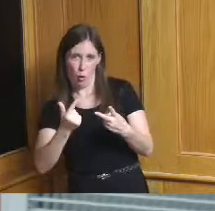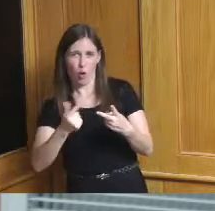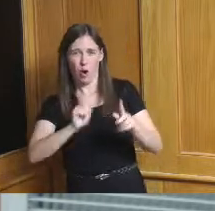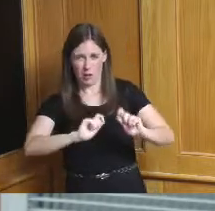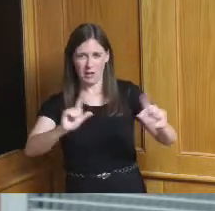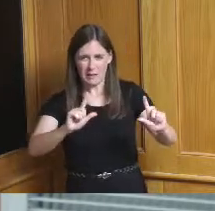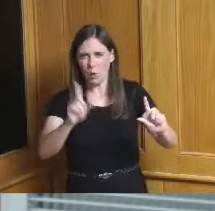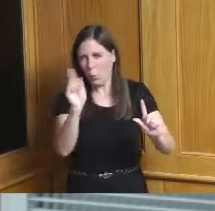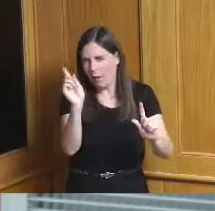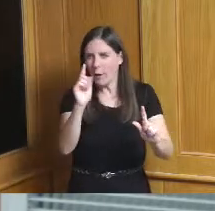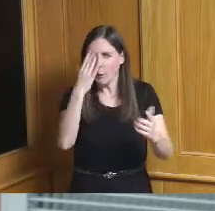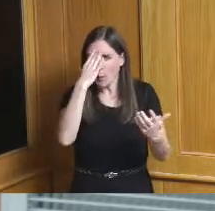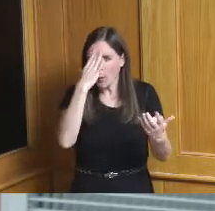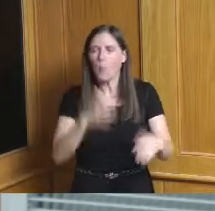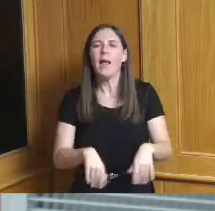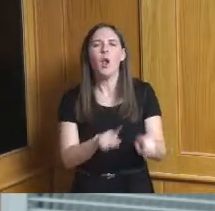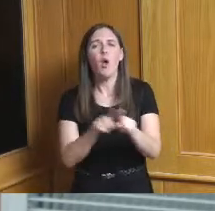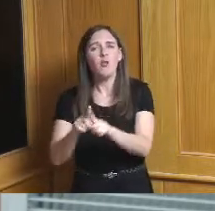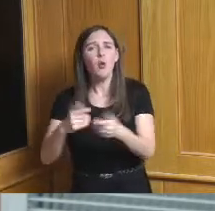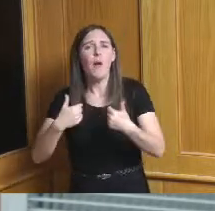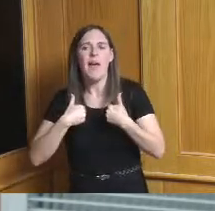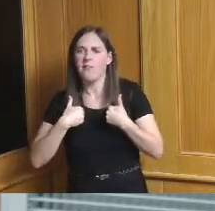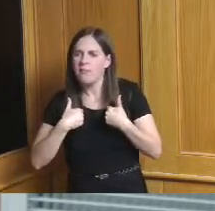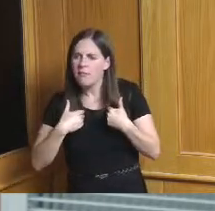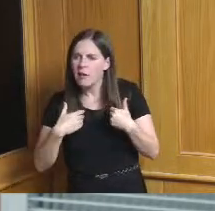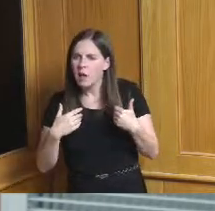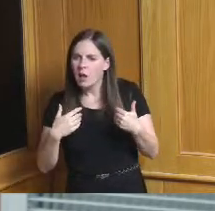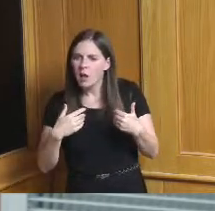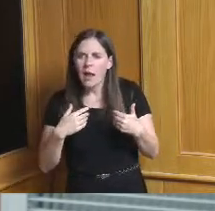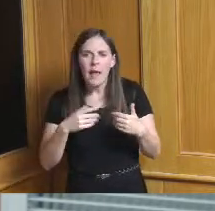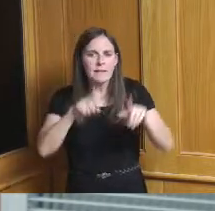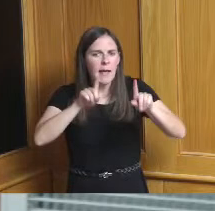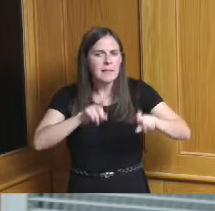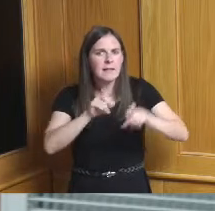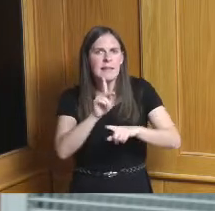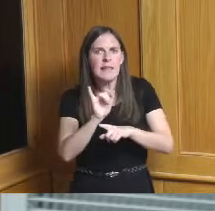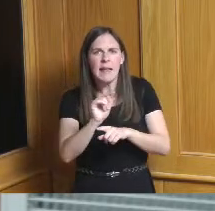of paid test kits as well that are accessible you can look at your typical pharmacies and